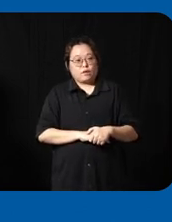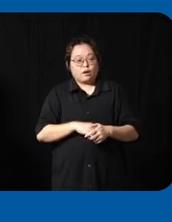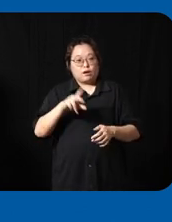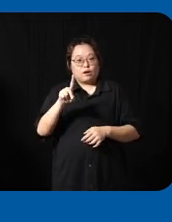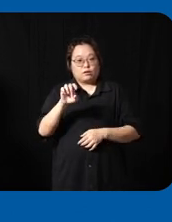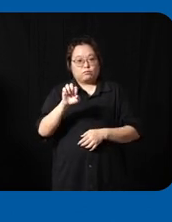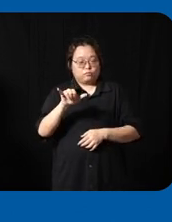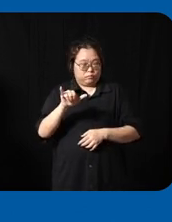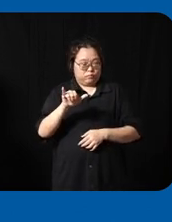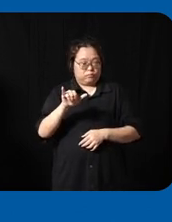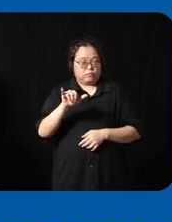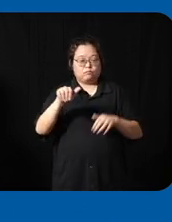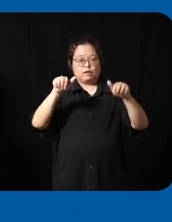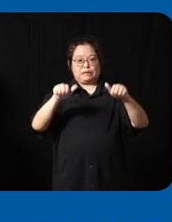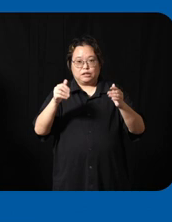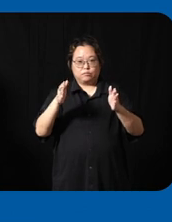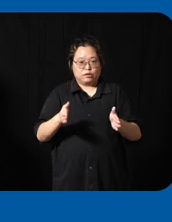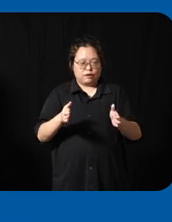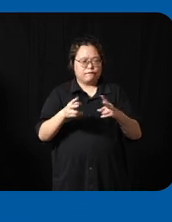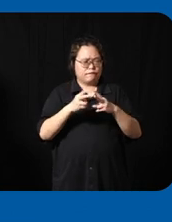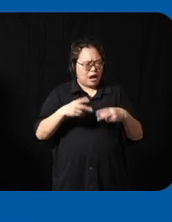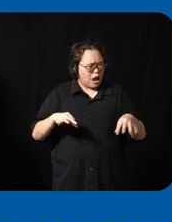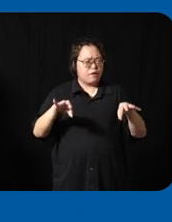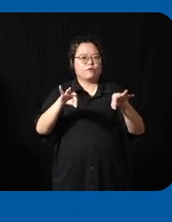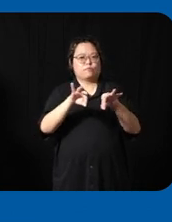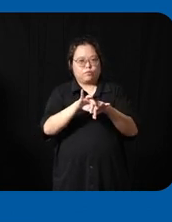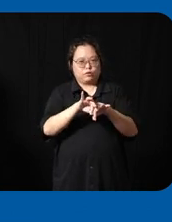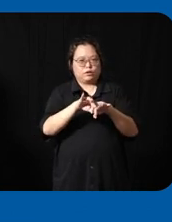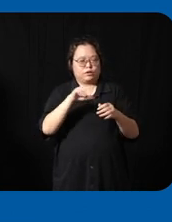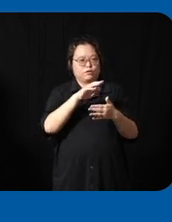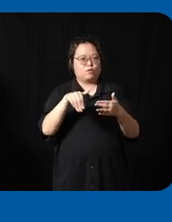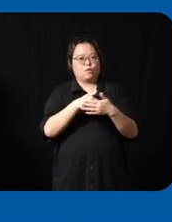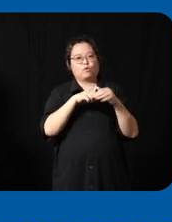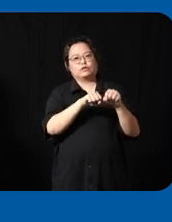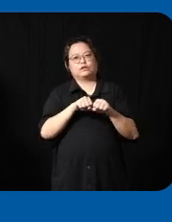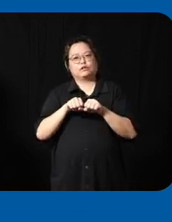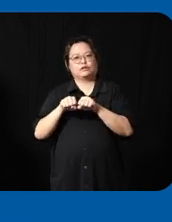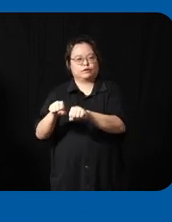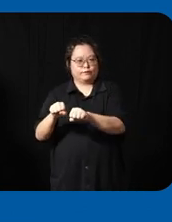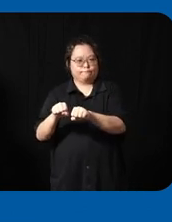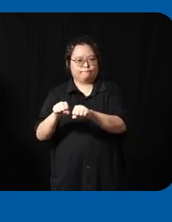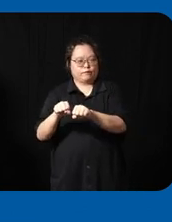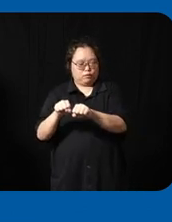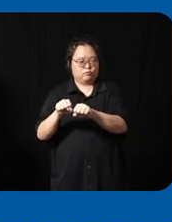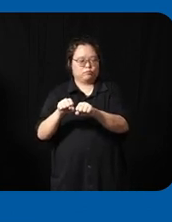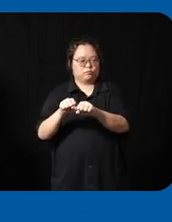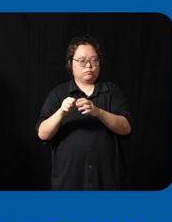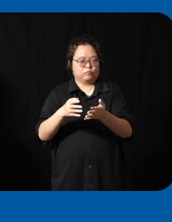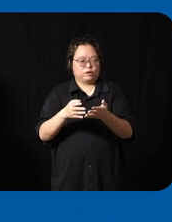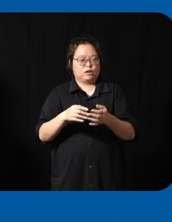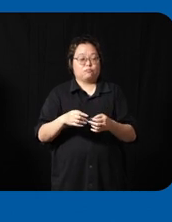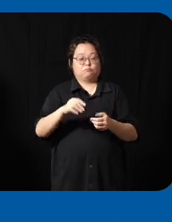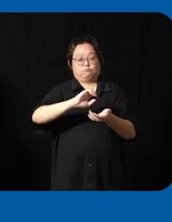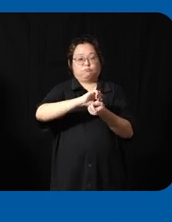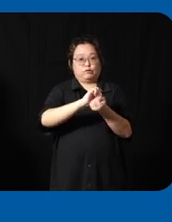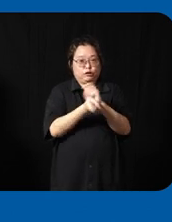stakeholders in the entire ecosystem through which we can drive exponential change and impact so we